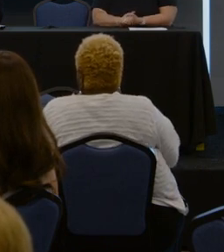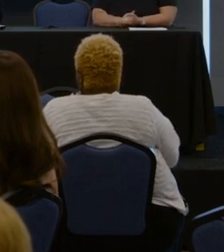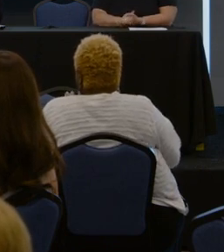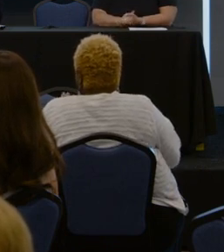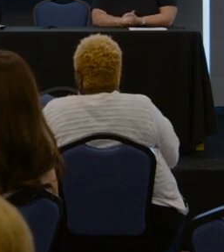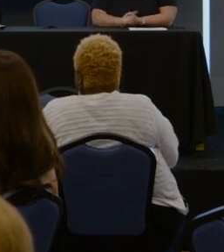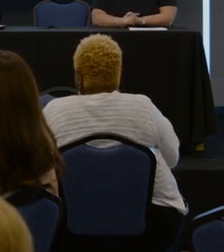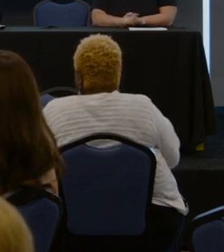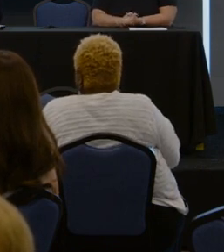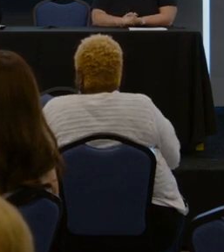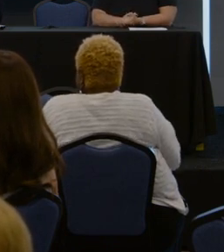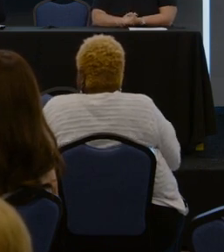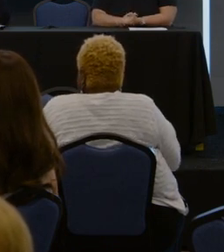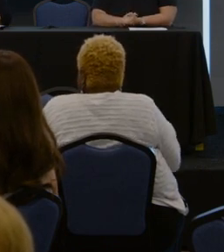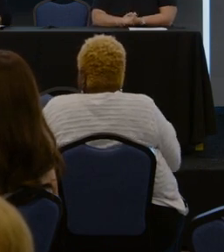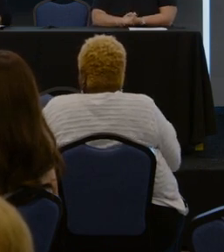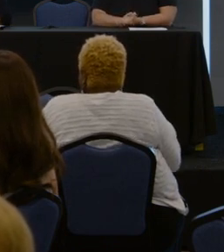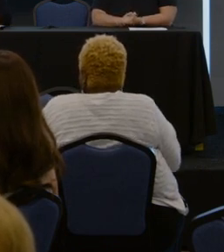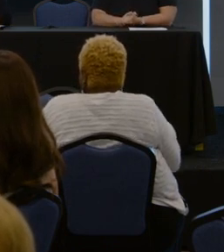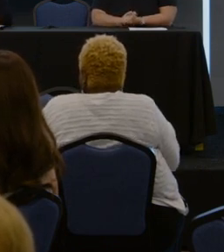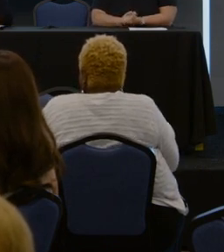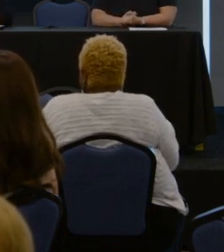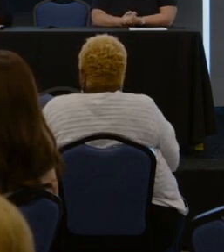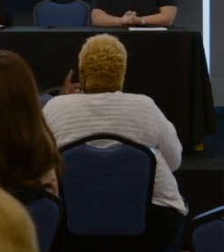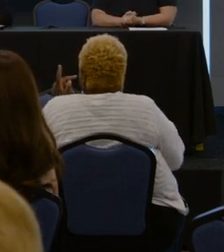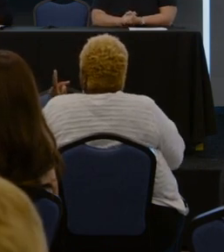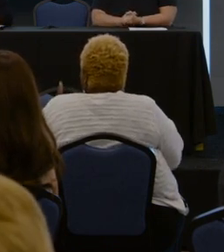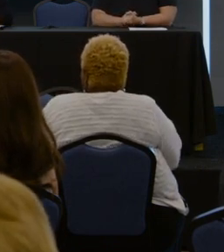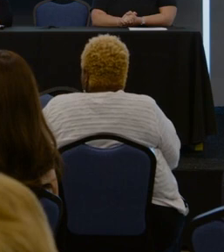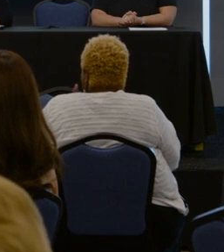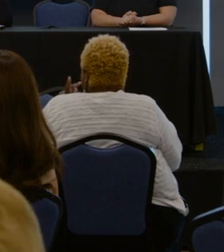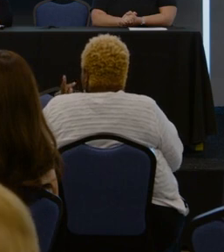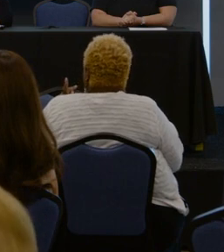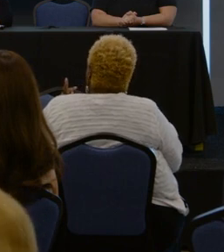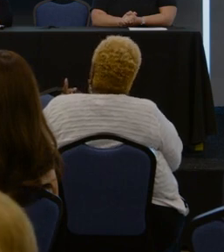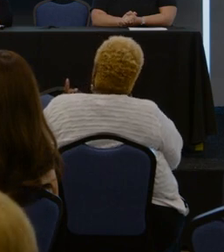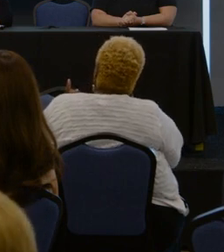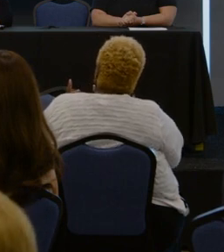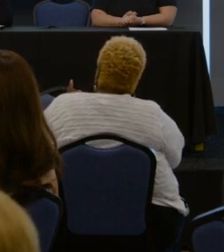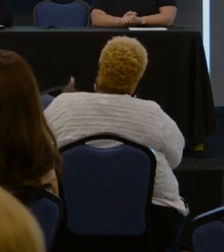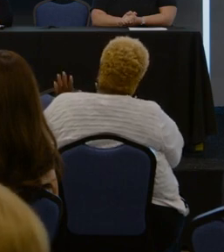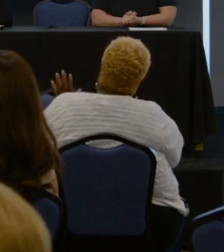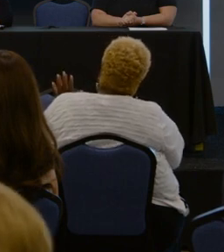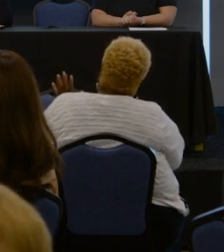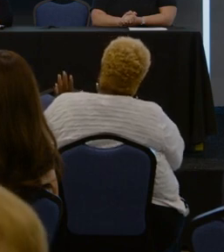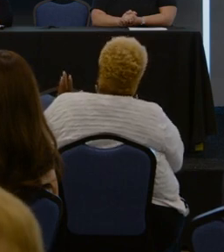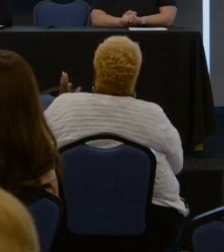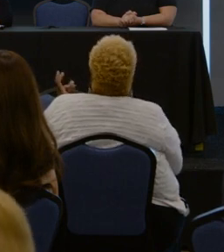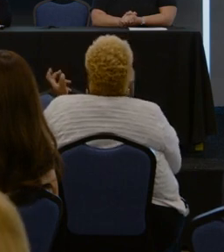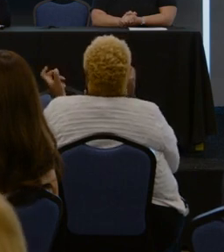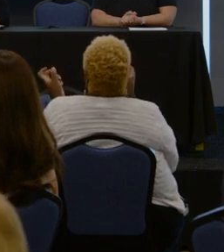are available for individuals who speak, or excuse me, who use sign language